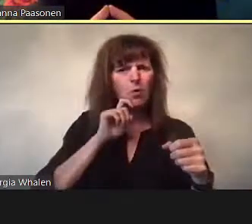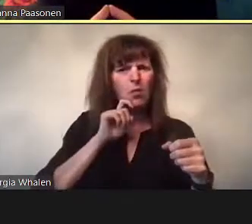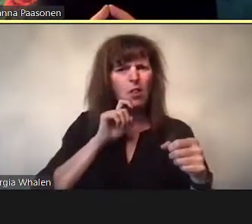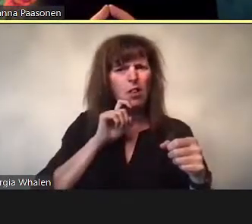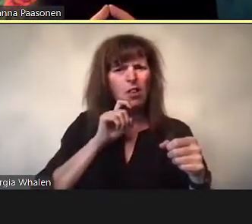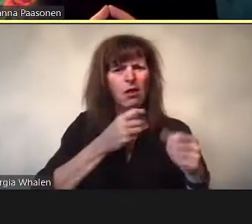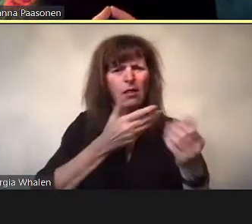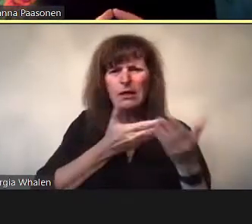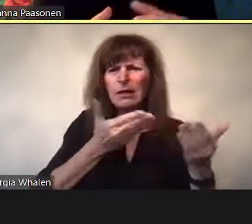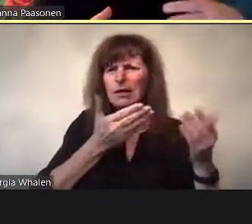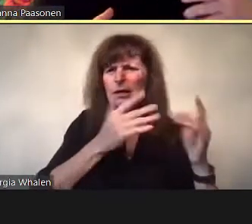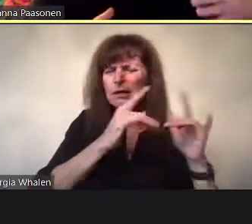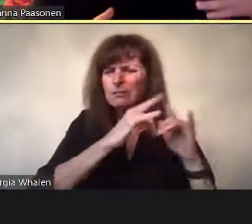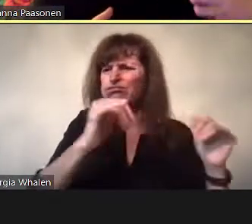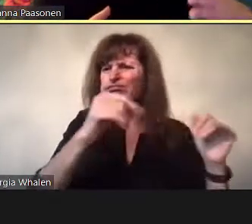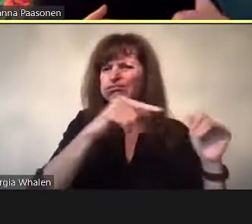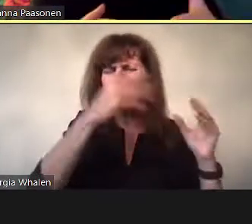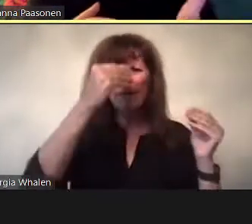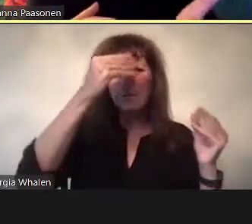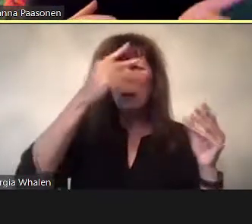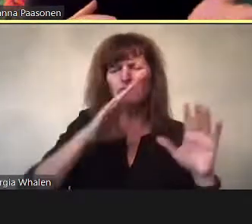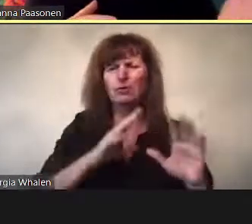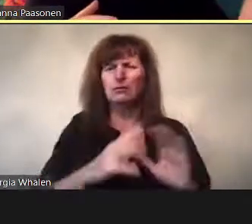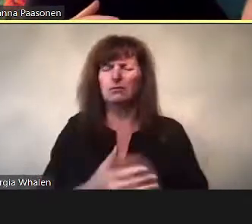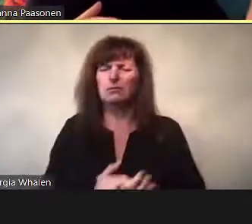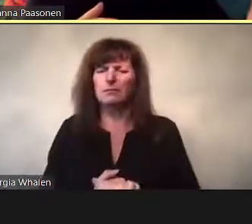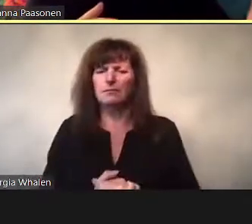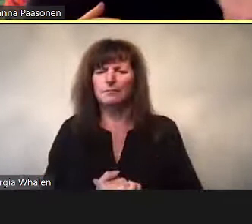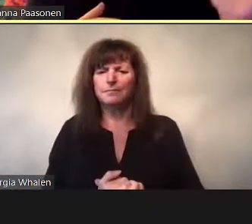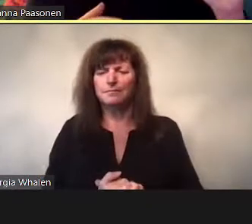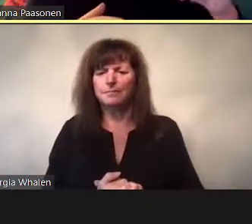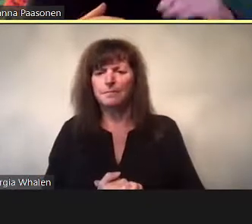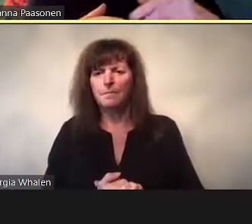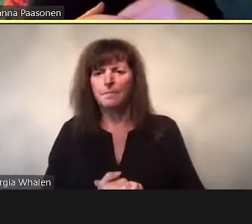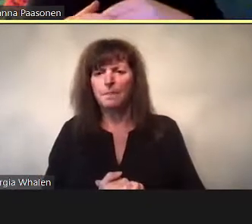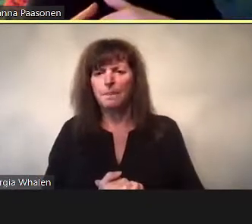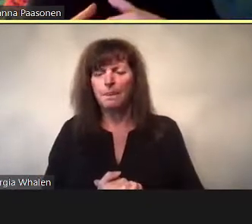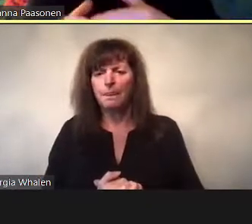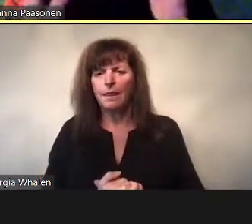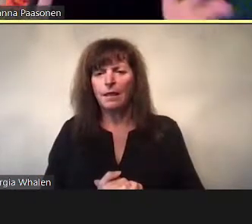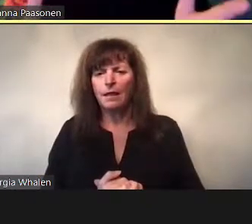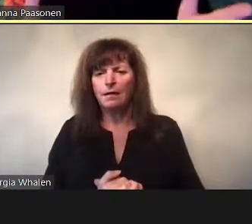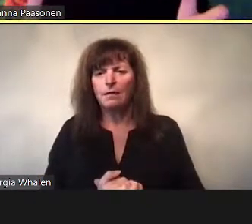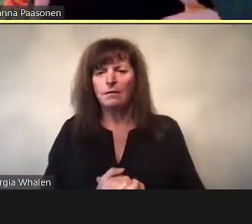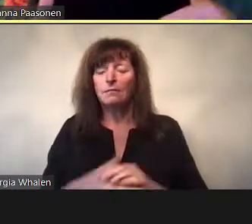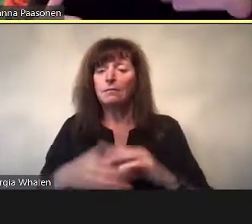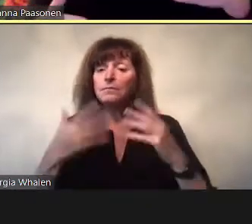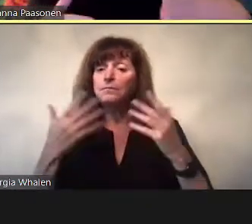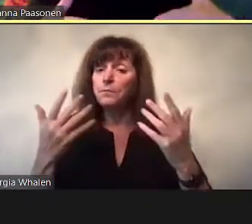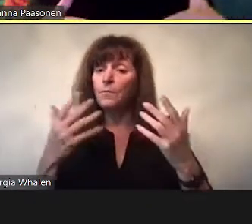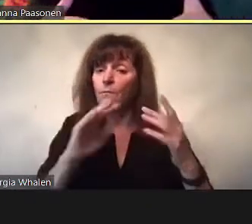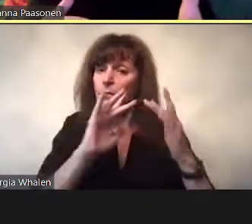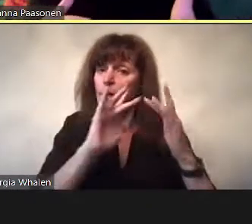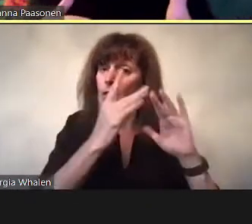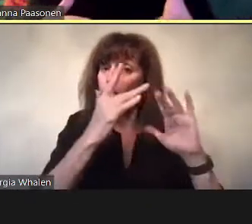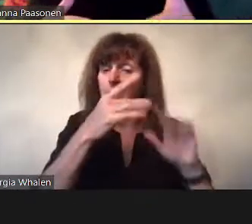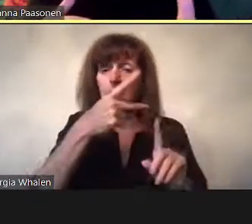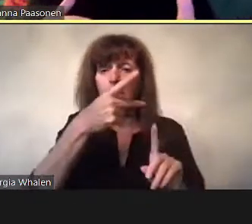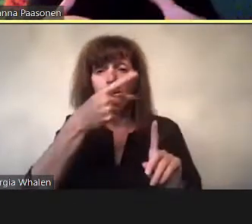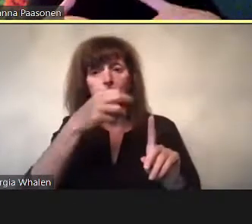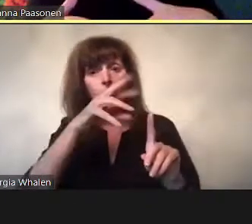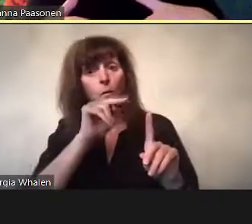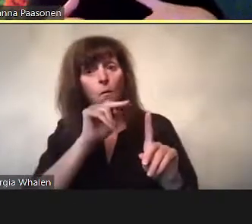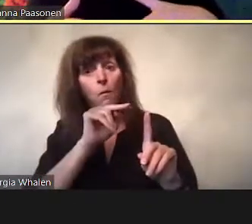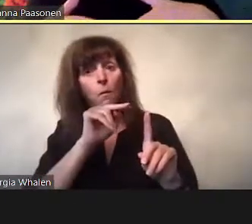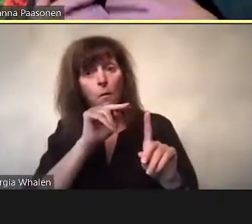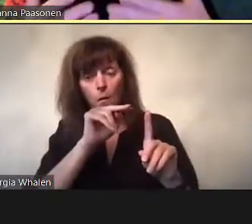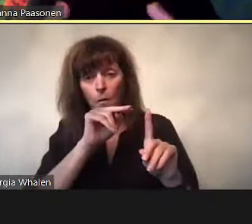It’s an interesting way with sexuality, that it is seen as lacking in value on very different social media platforms.